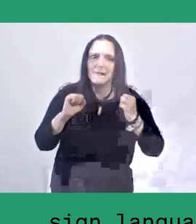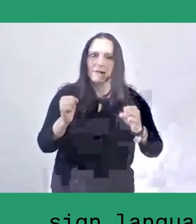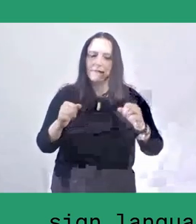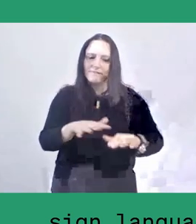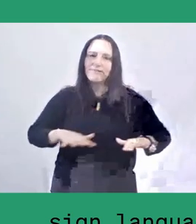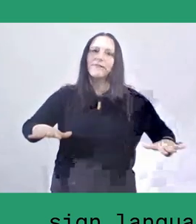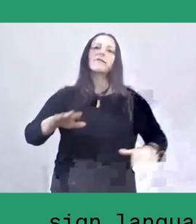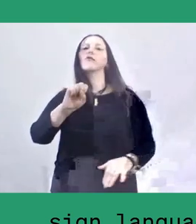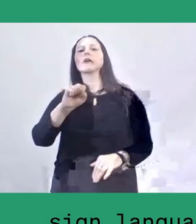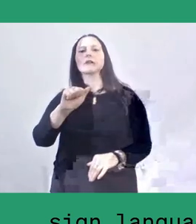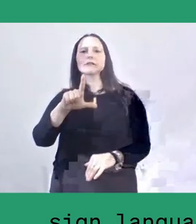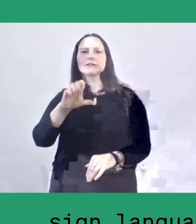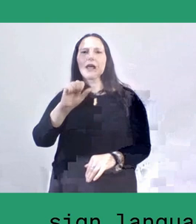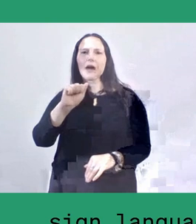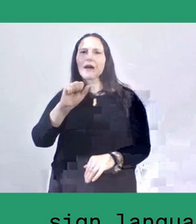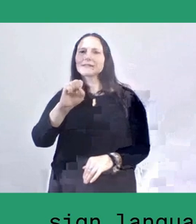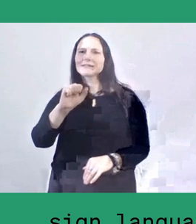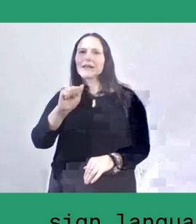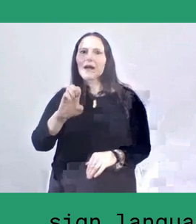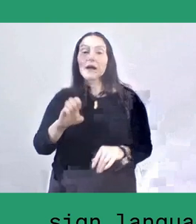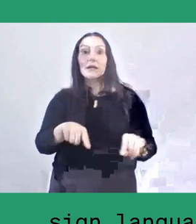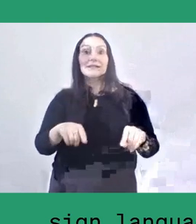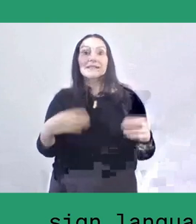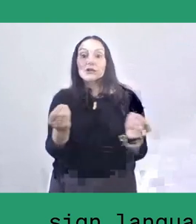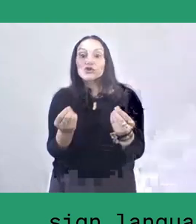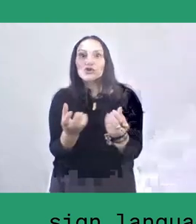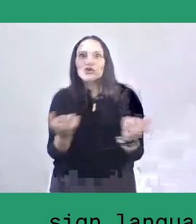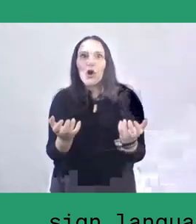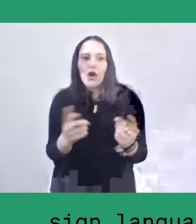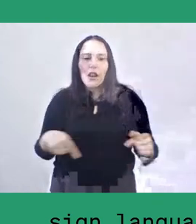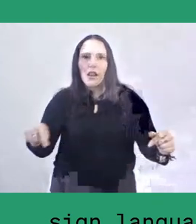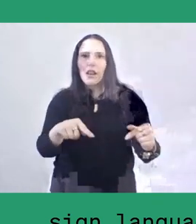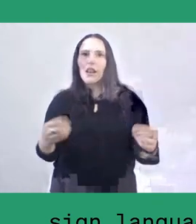Afterwards the effect was so good,